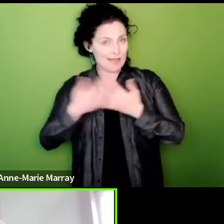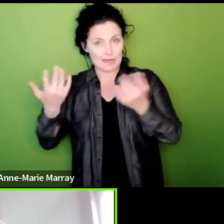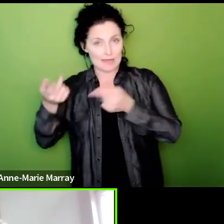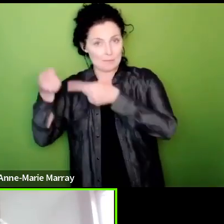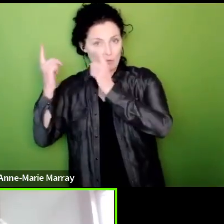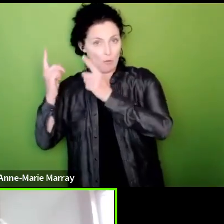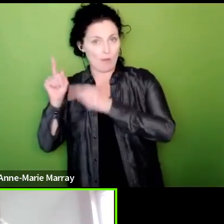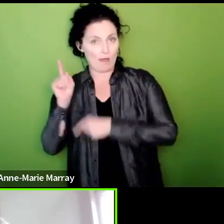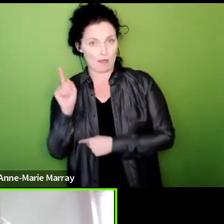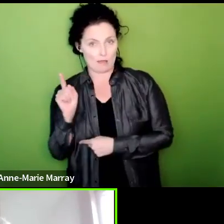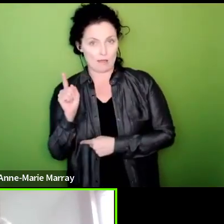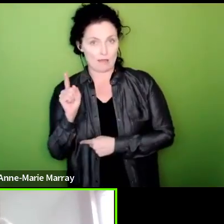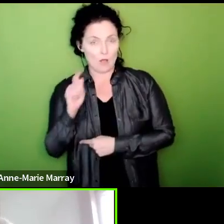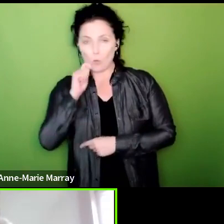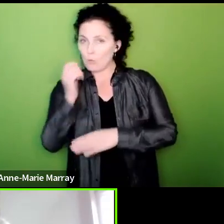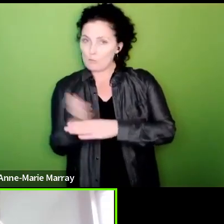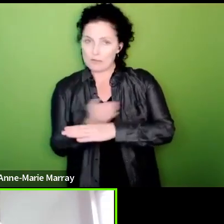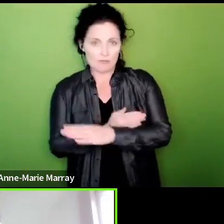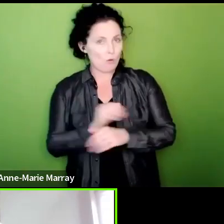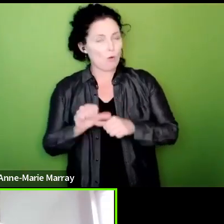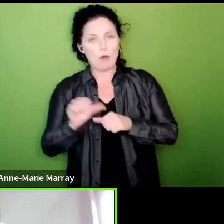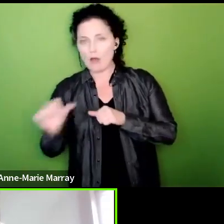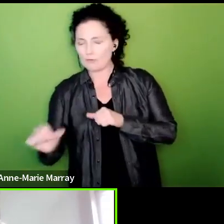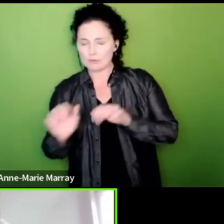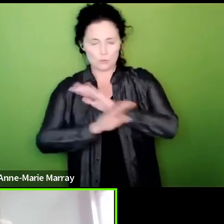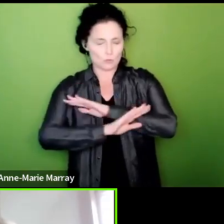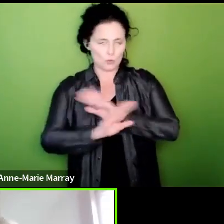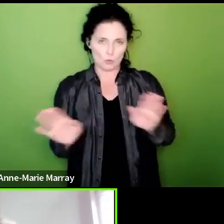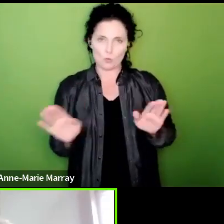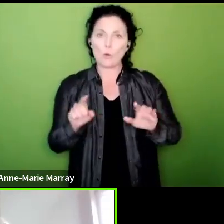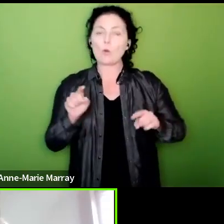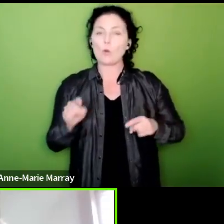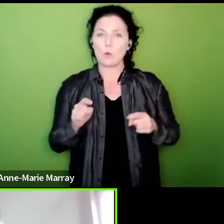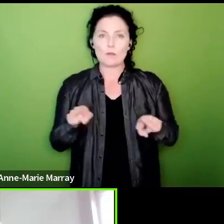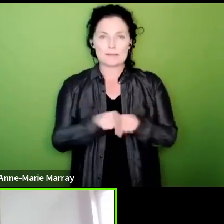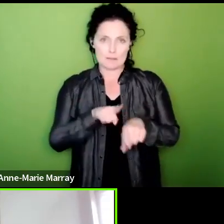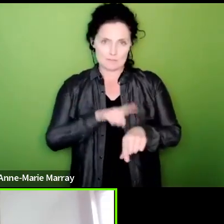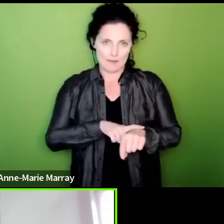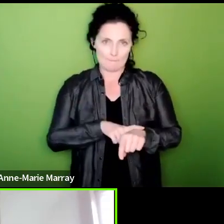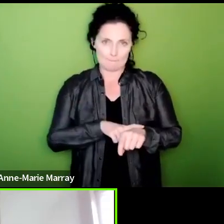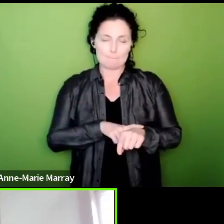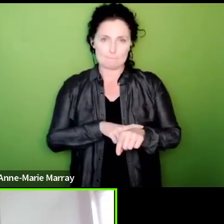notified they will not be afterwards but be at the same time and that is going to happen during the